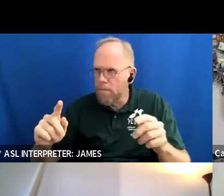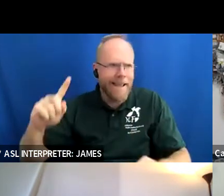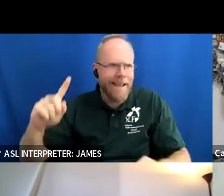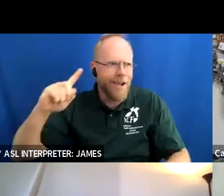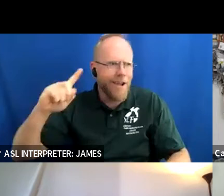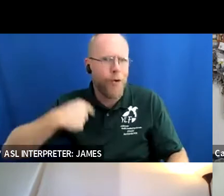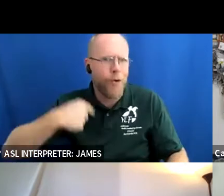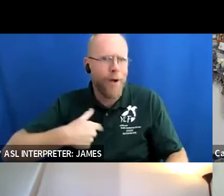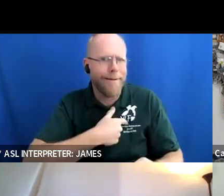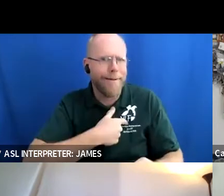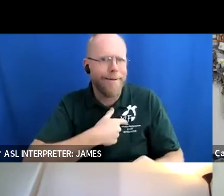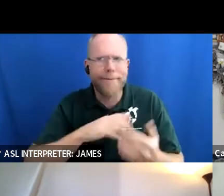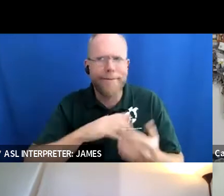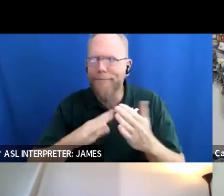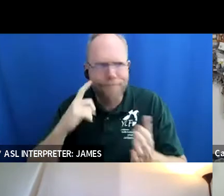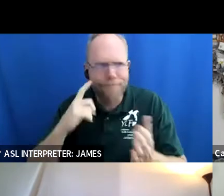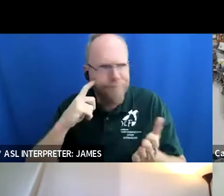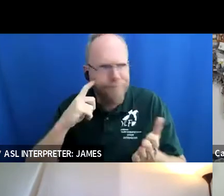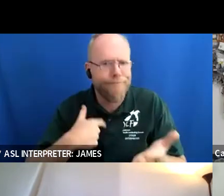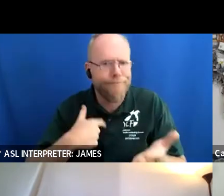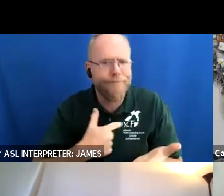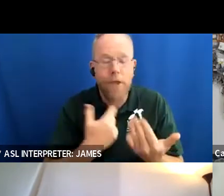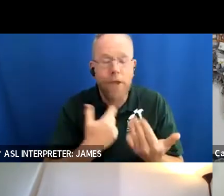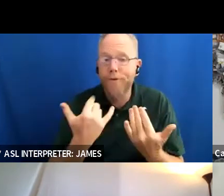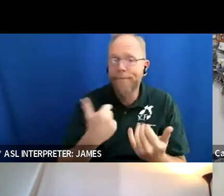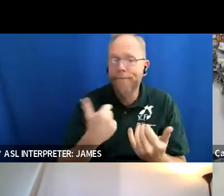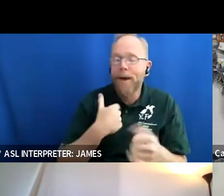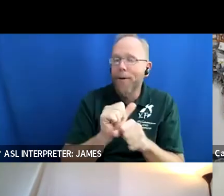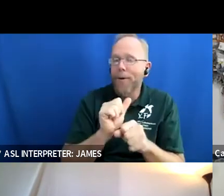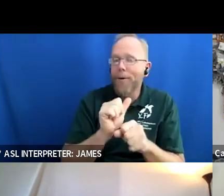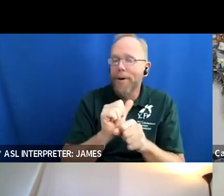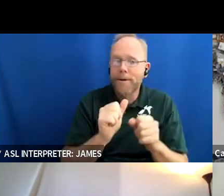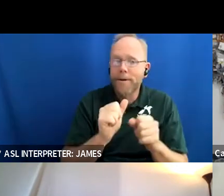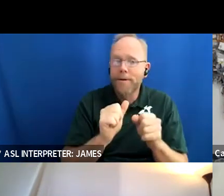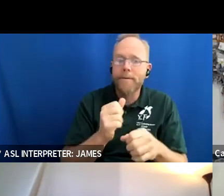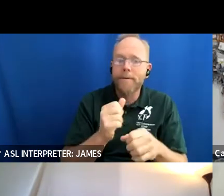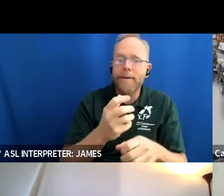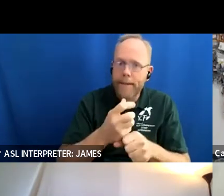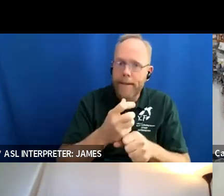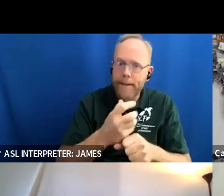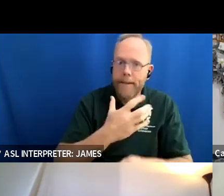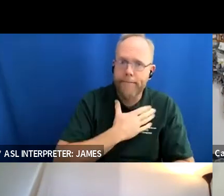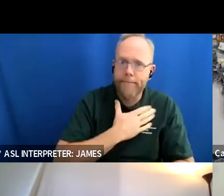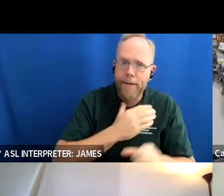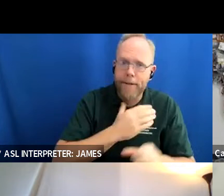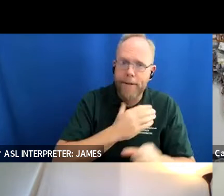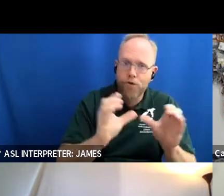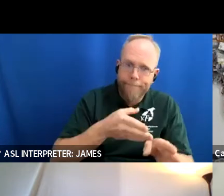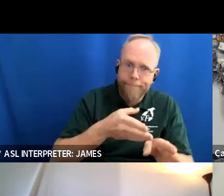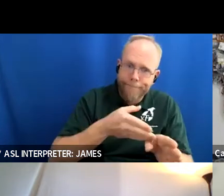communities um i'm currently working on getting my um my certification in as a nursing assistant